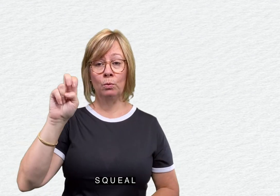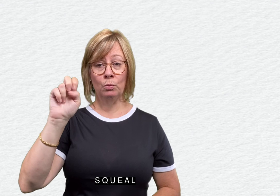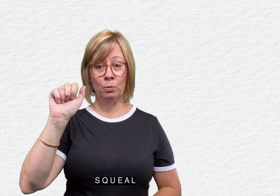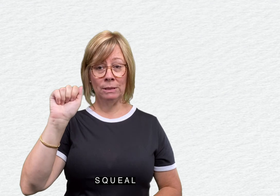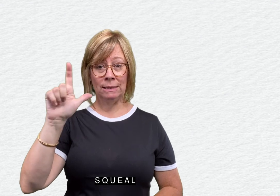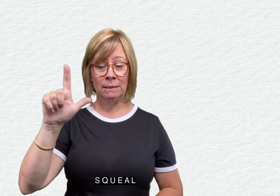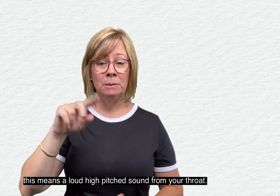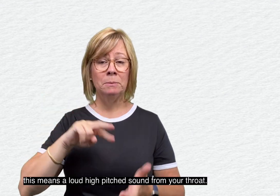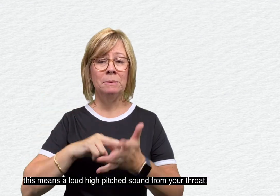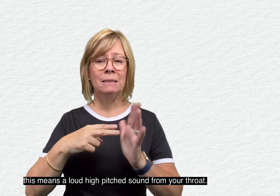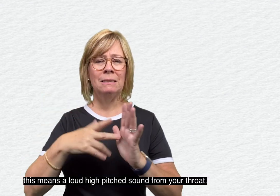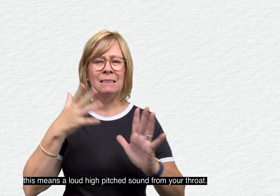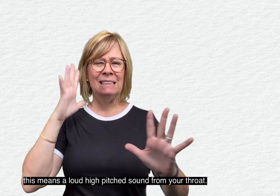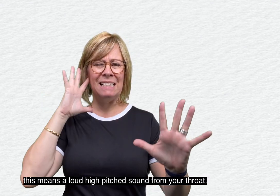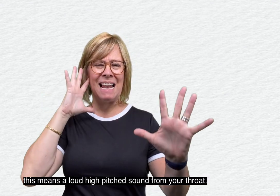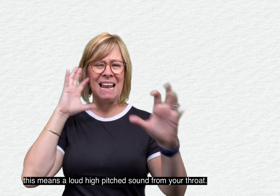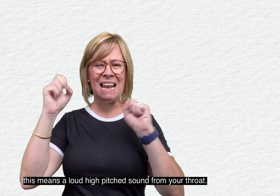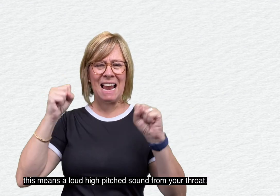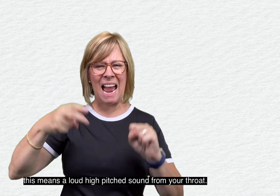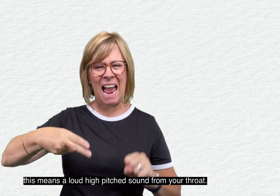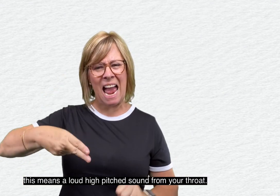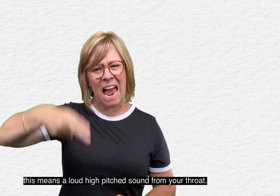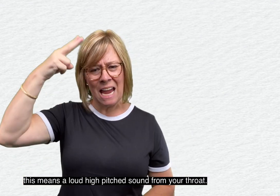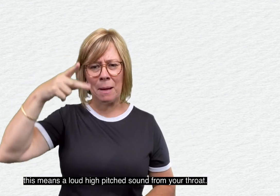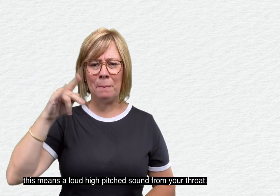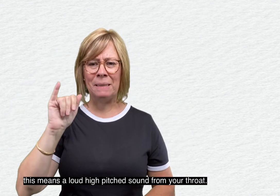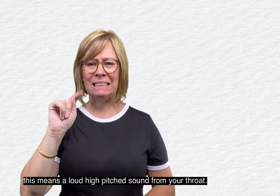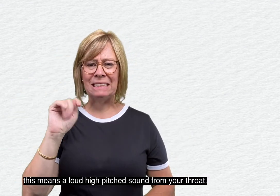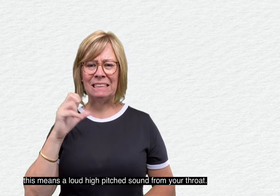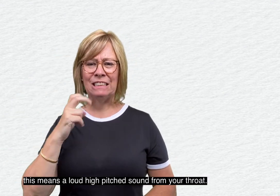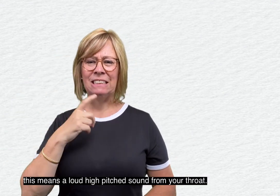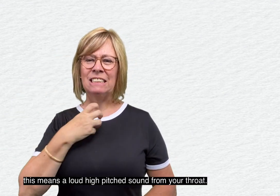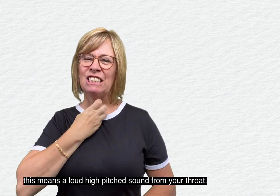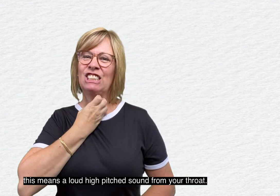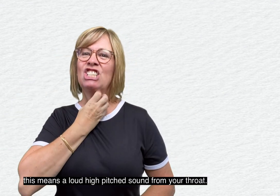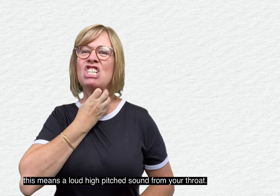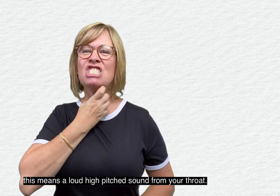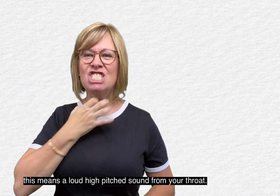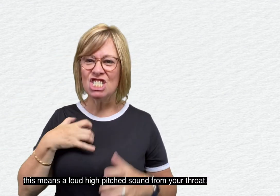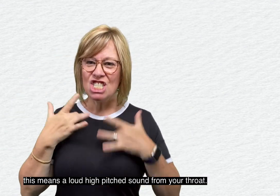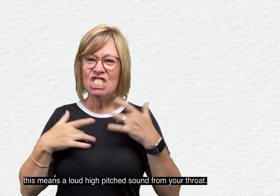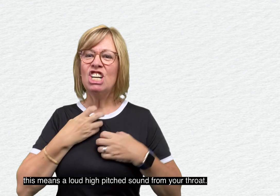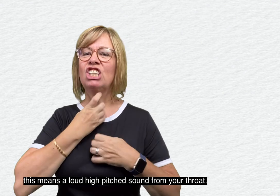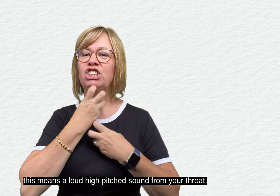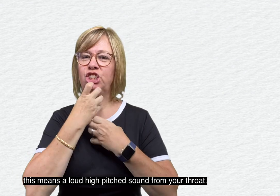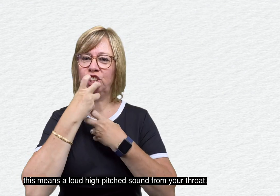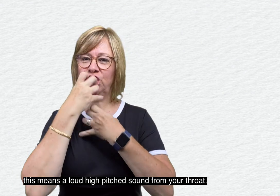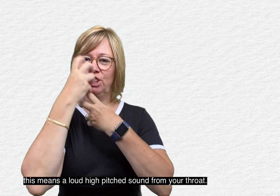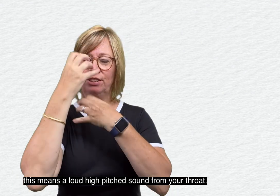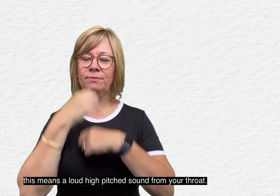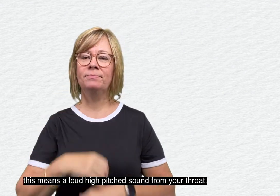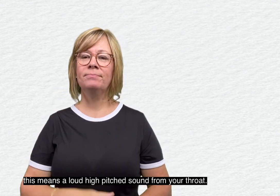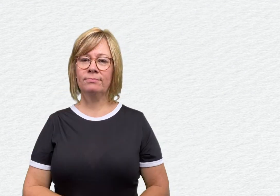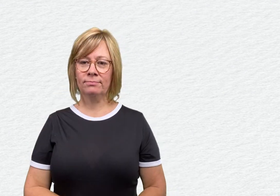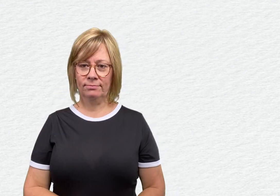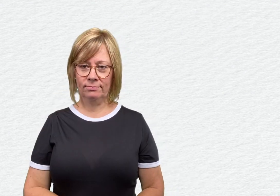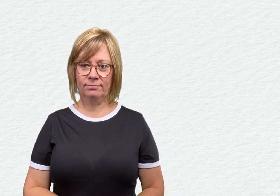Squeal. This means a loud high-pitched sound from your throat.